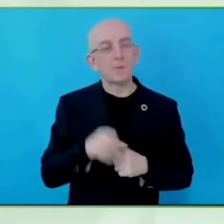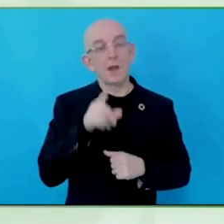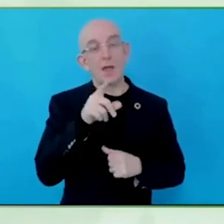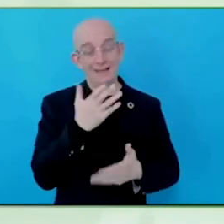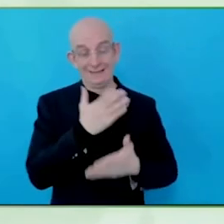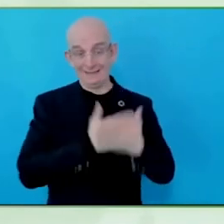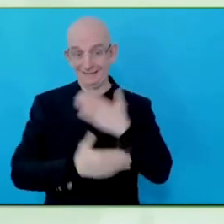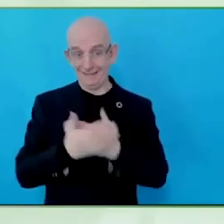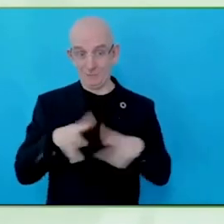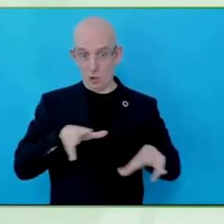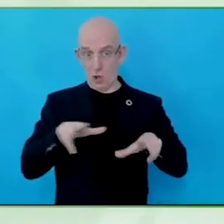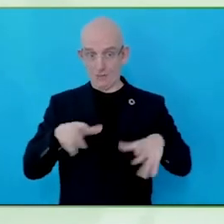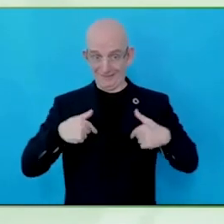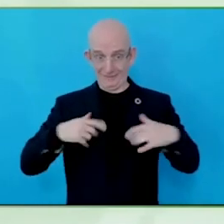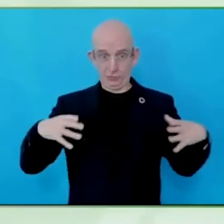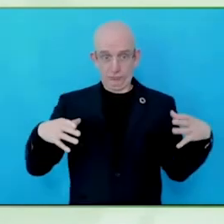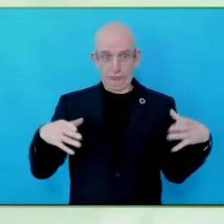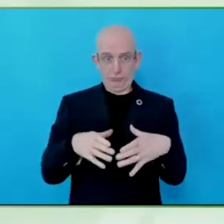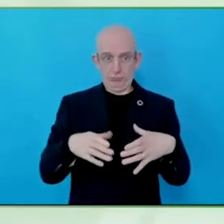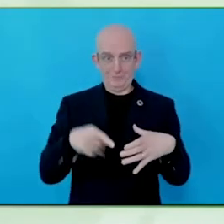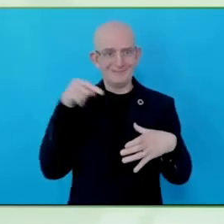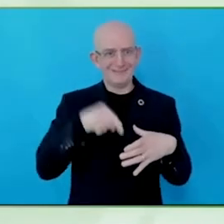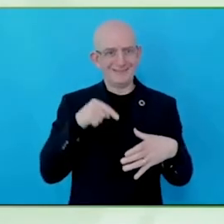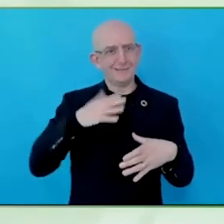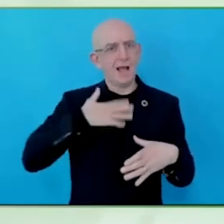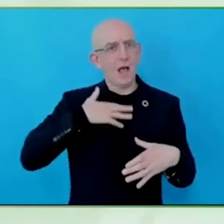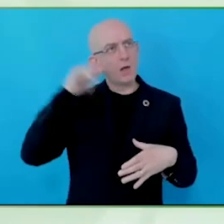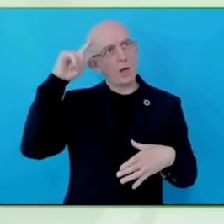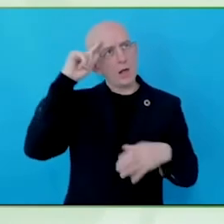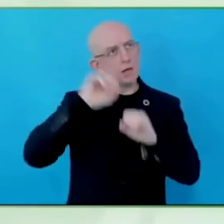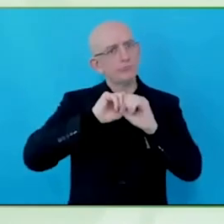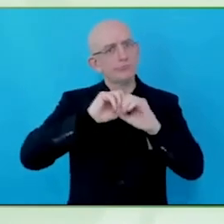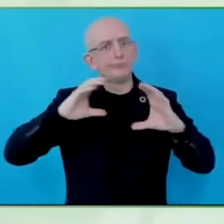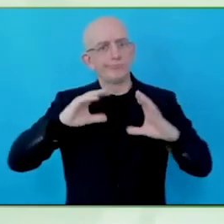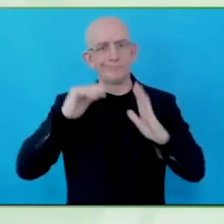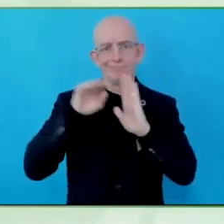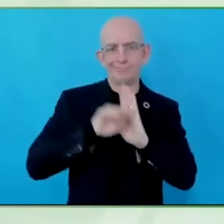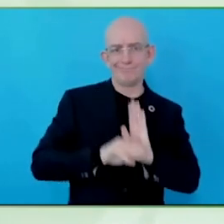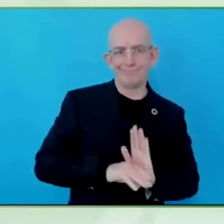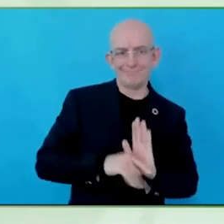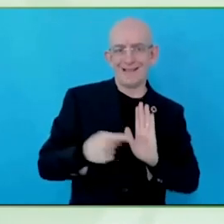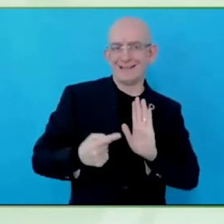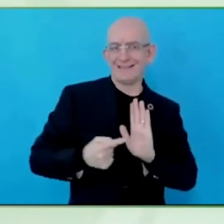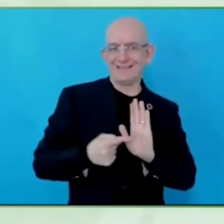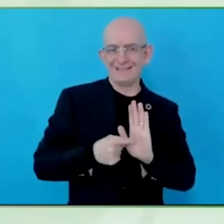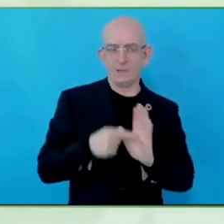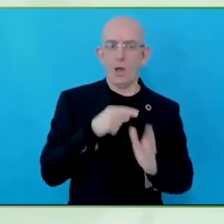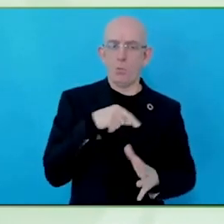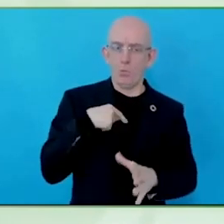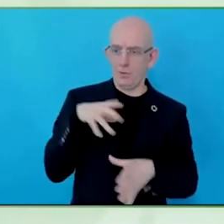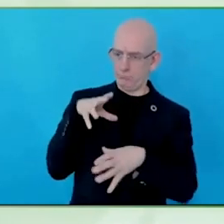took from what we have learned in previous research, and we used that as a foundation to really understand how we are going to go